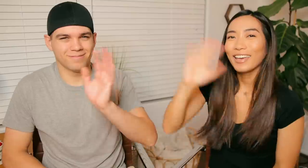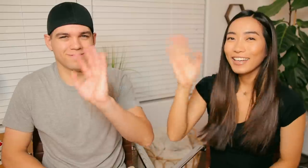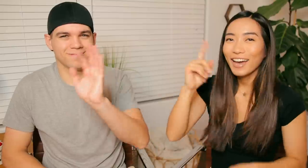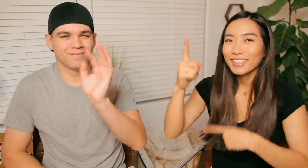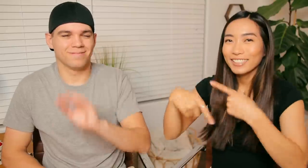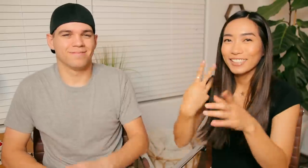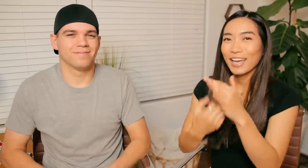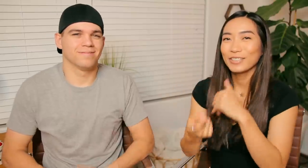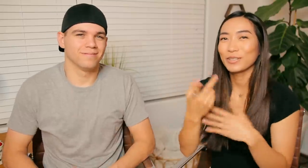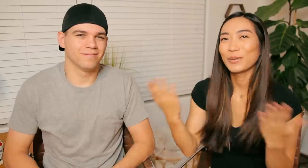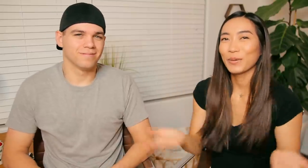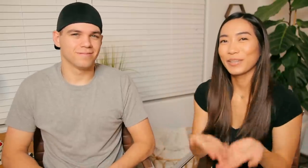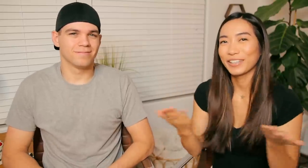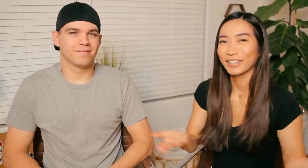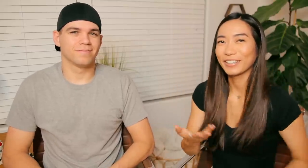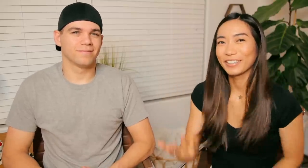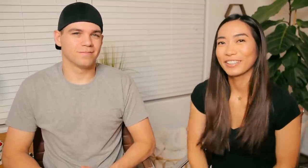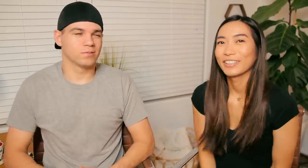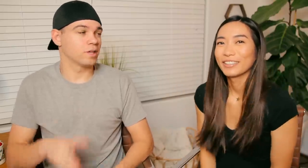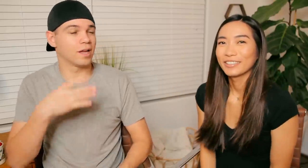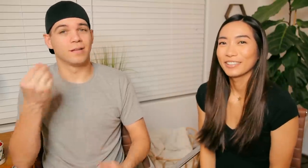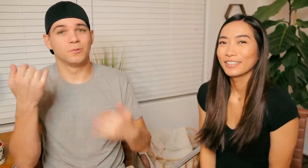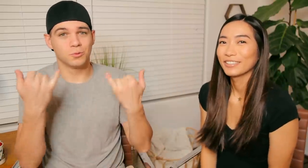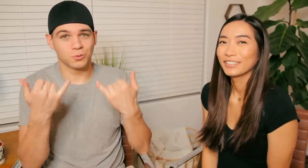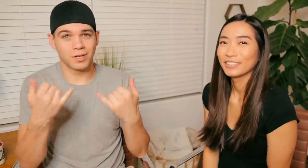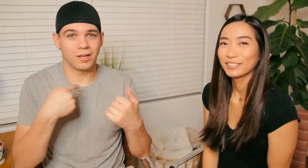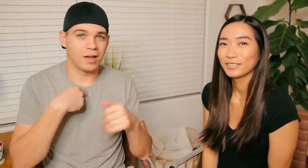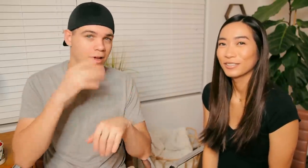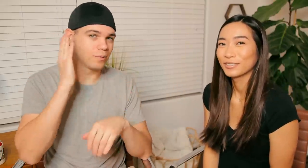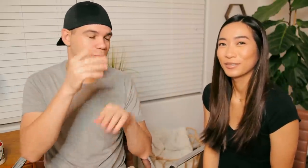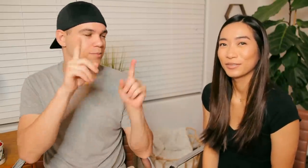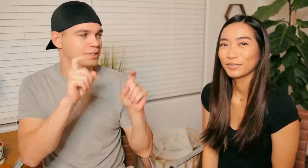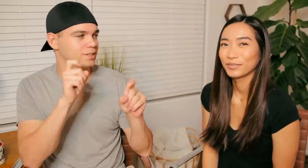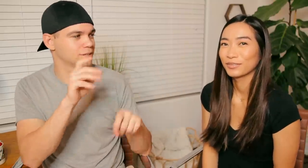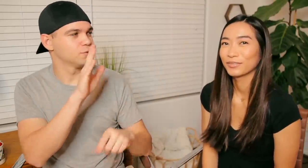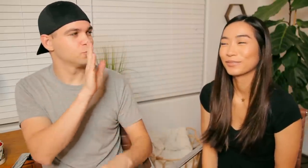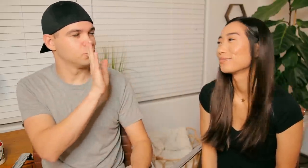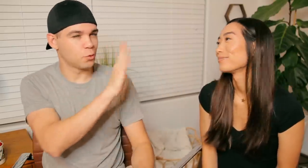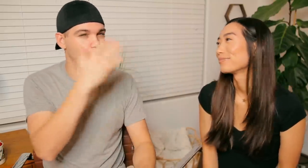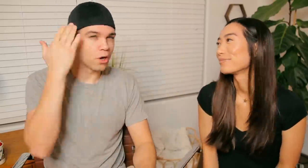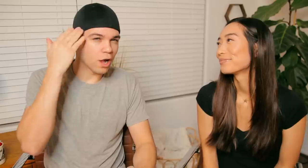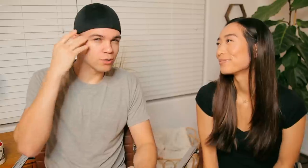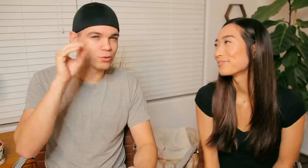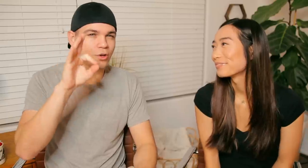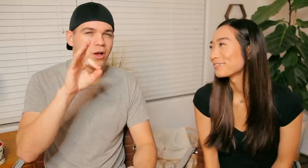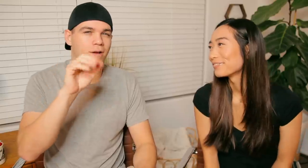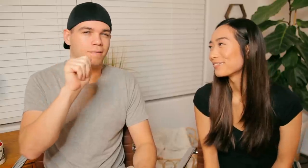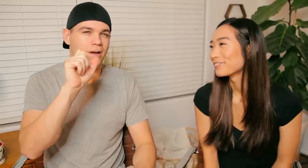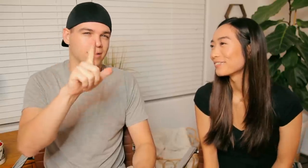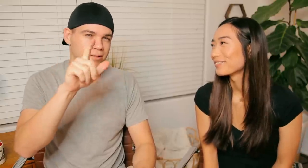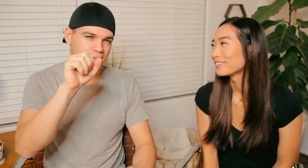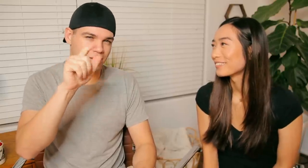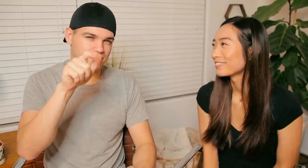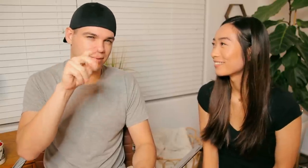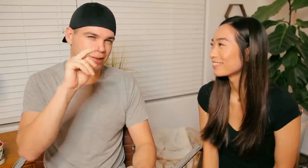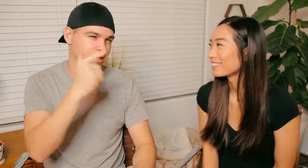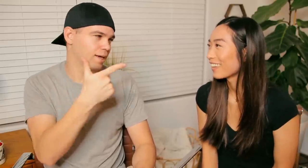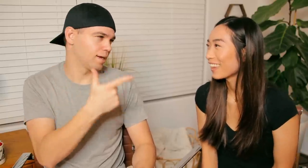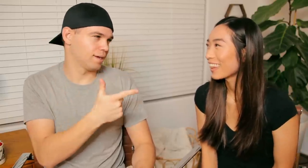E: Hey guys it's Sign Duo here R: And today I'll be testing her knowledge of ASL slang